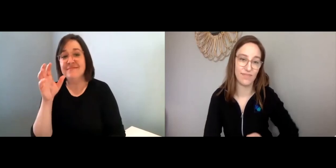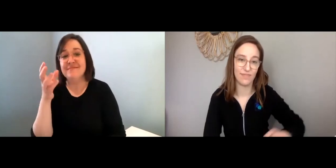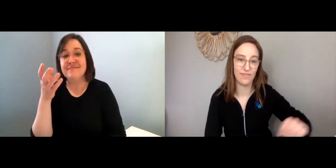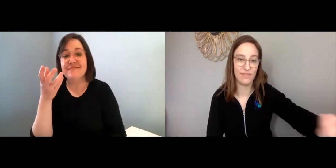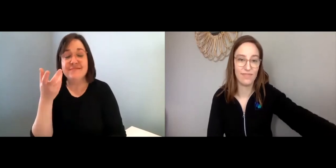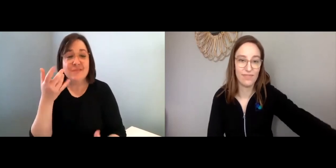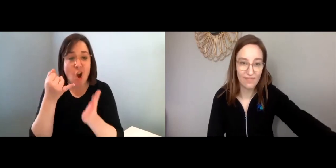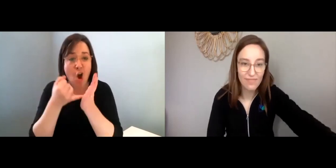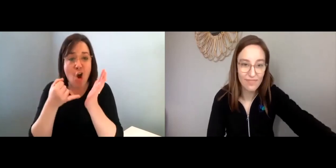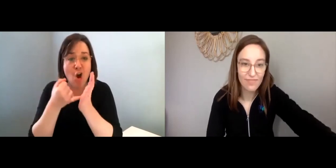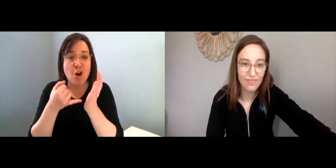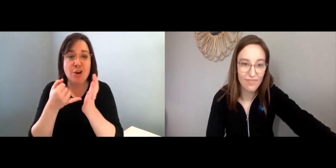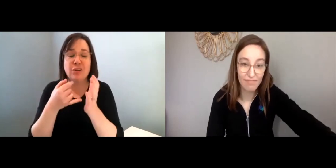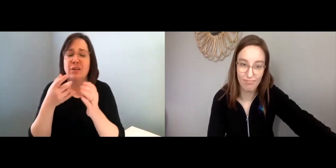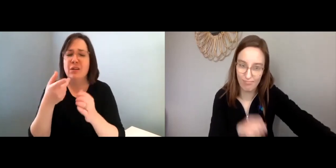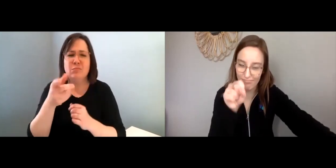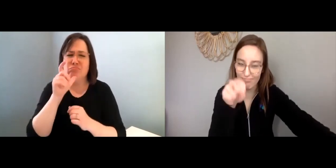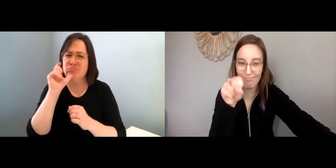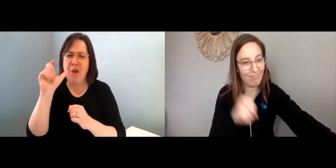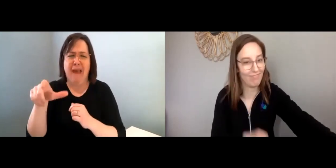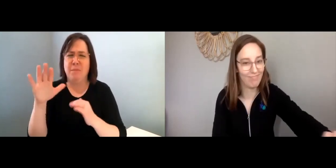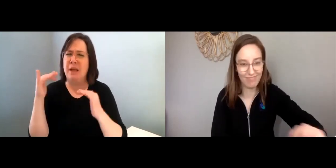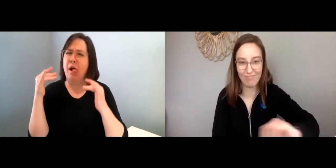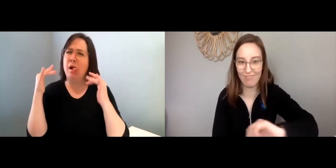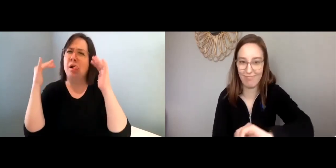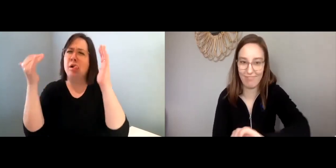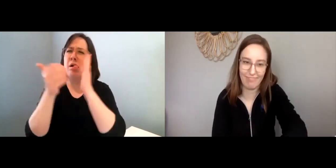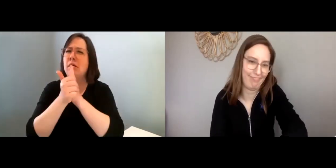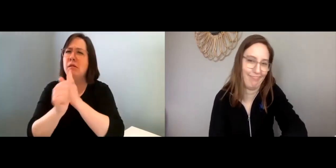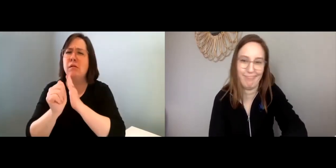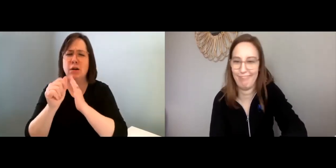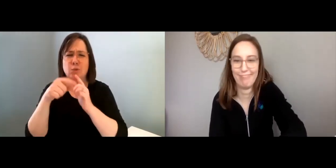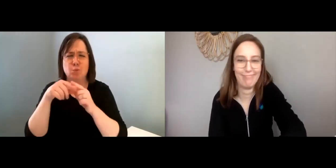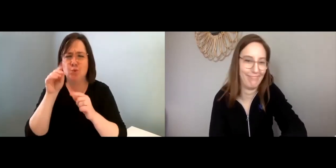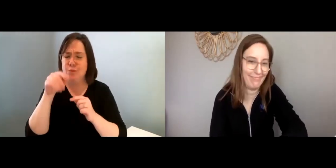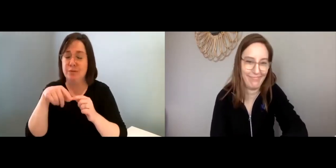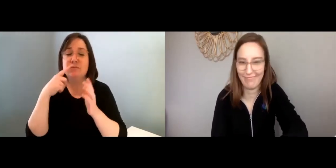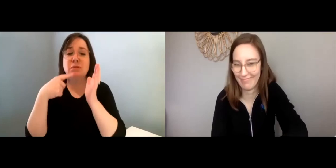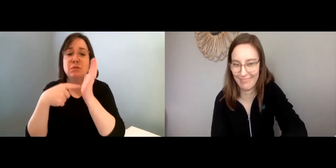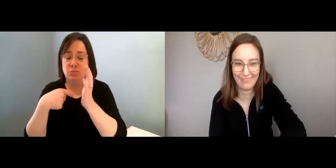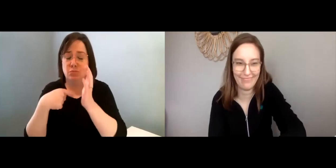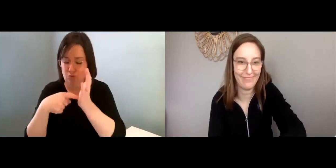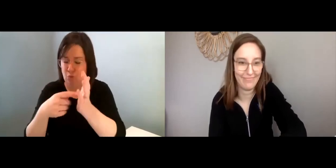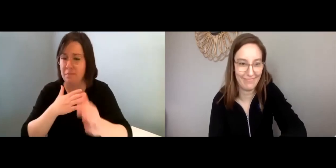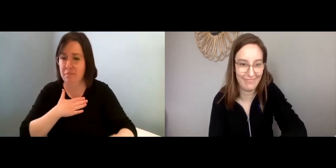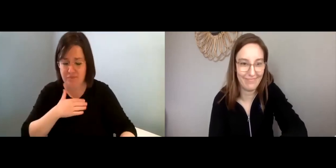Lisa: Or art, too. You don’t have to be a skilled artist!